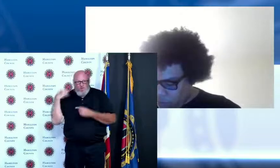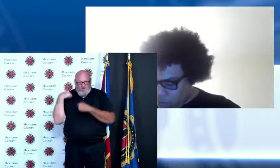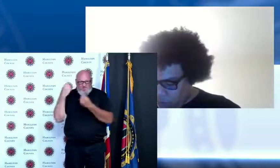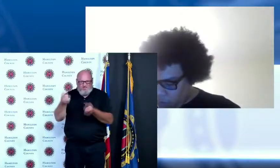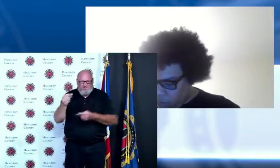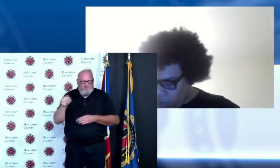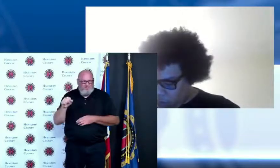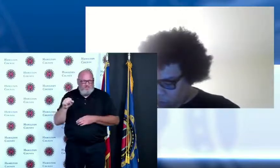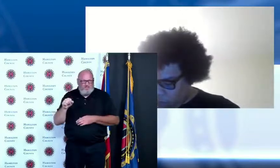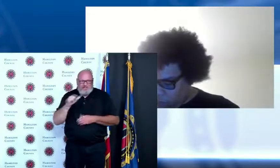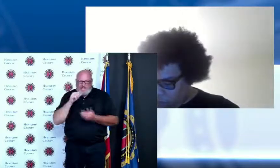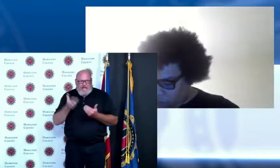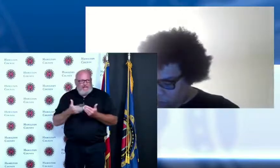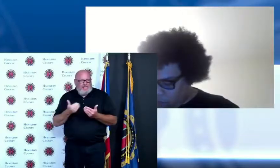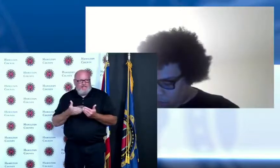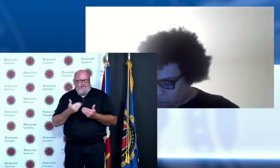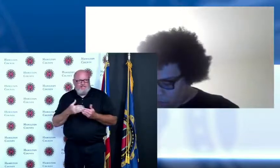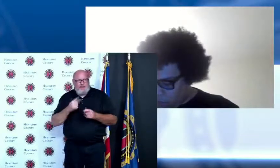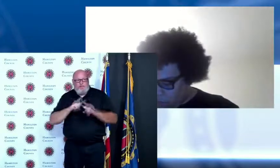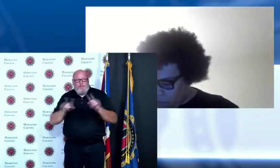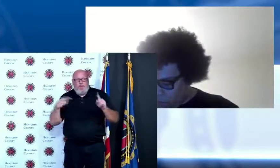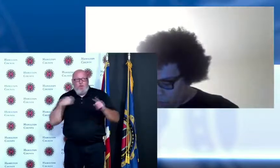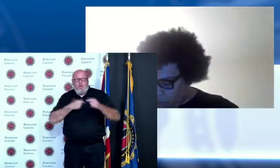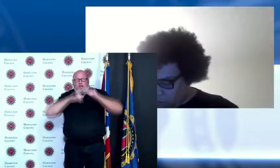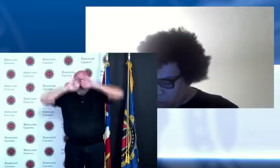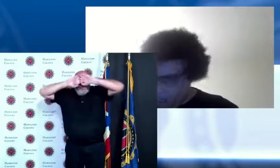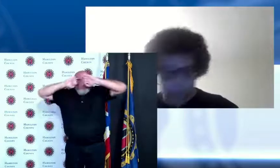think we're coming out a little bit stronger when it comes to the community side of this